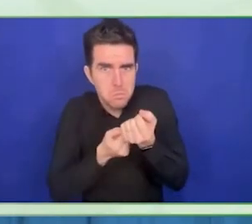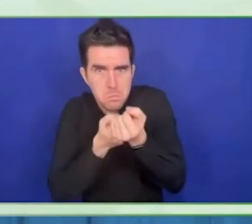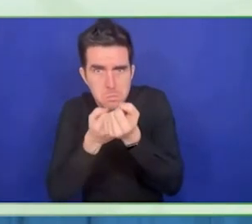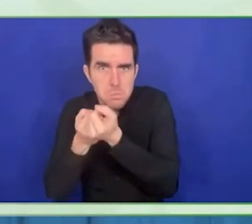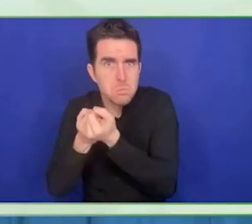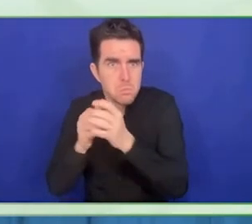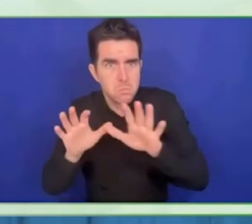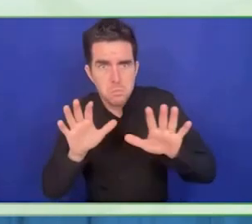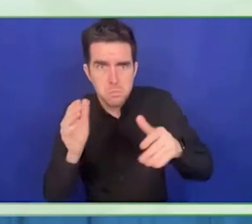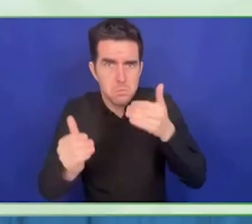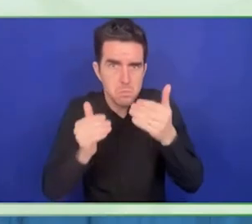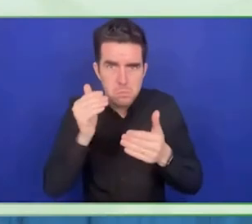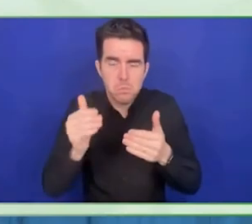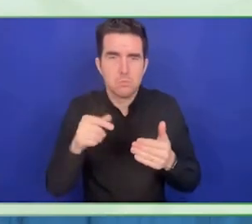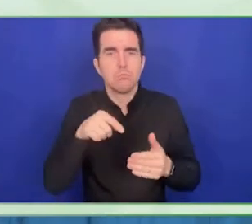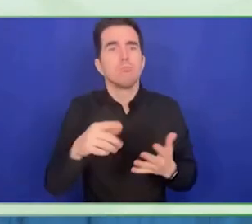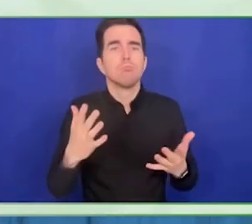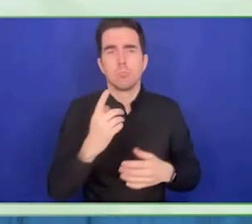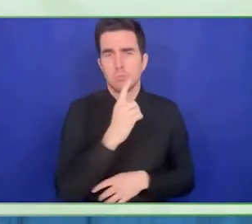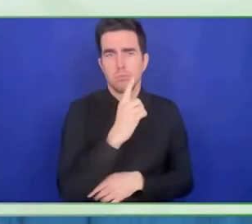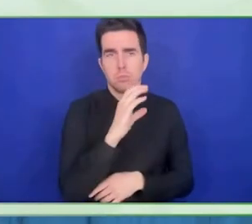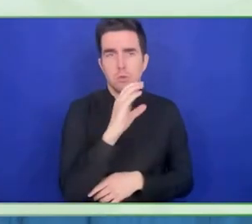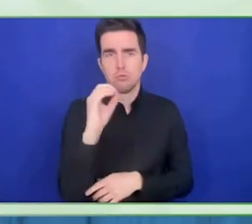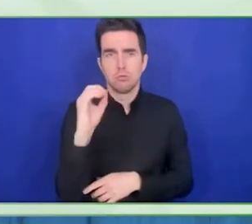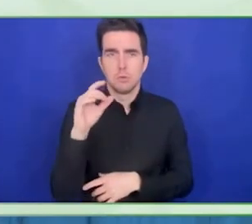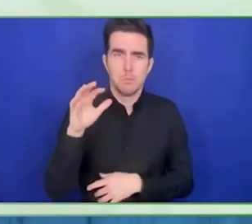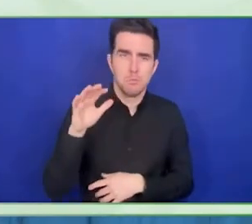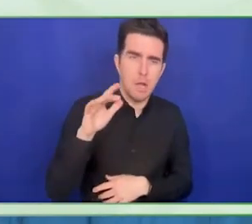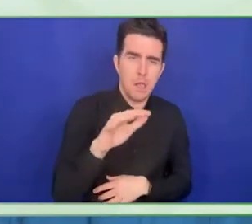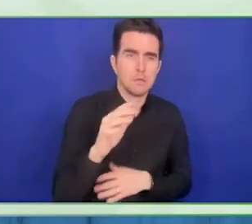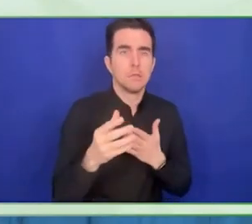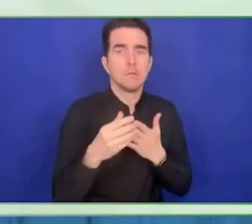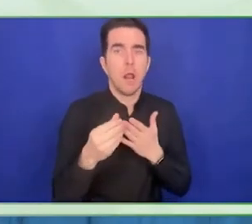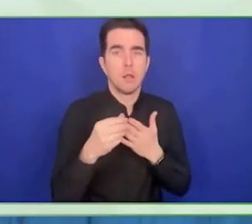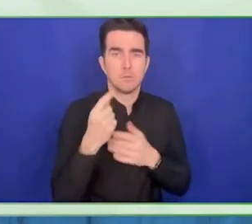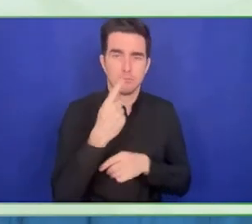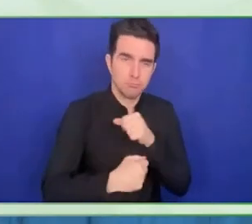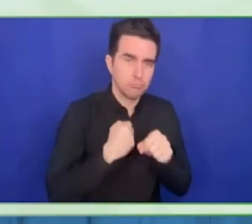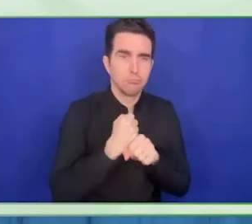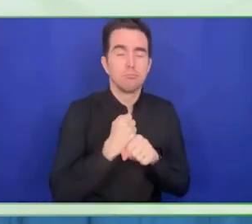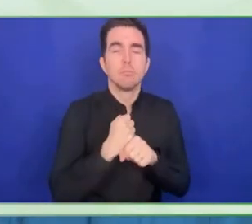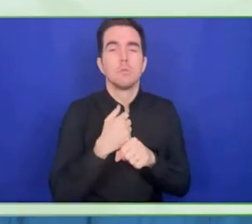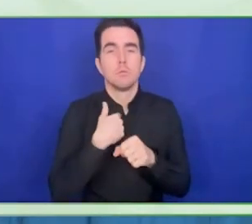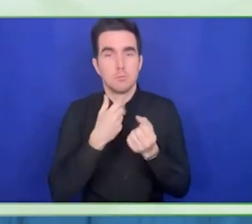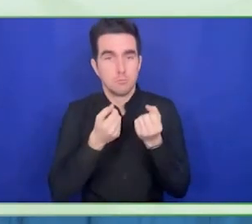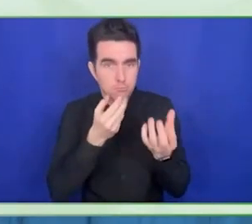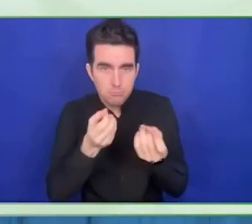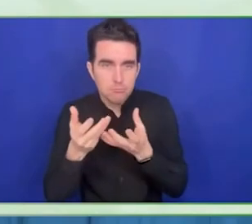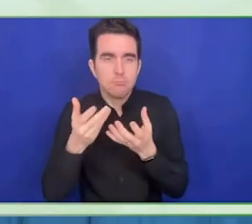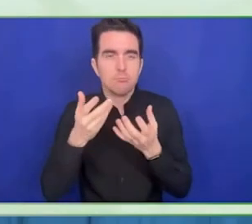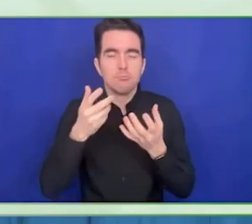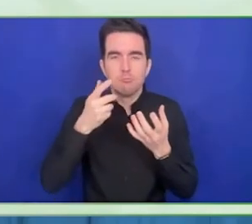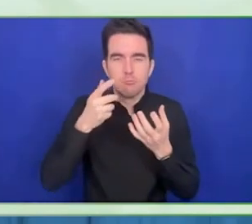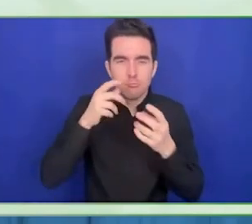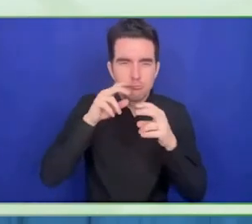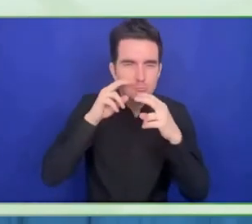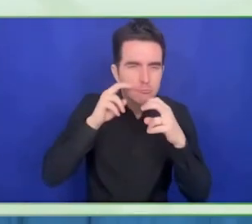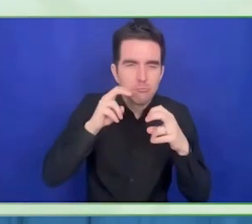and we have done studies and we believe data is important.